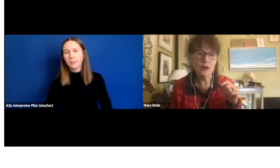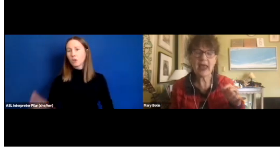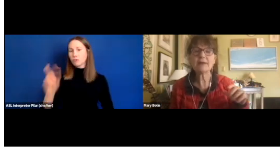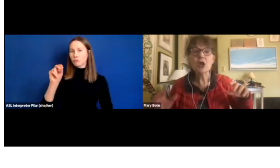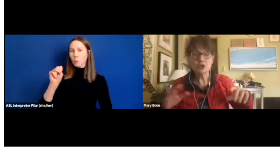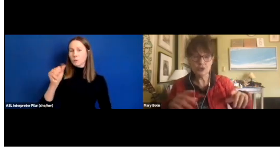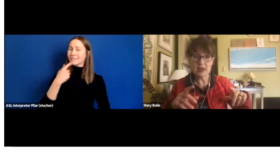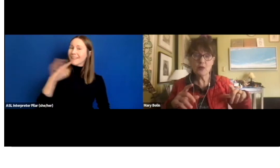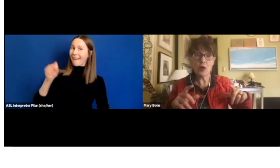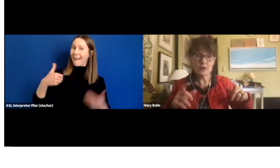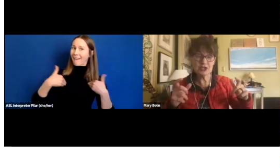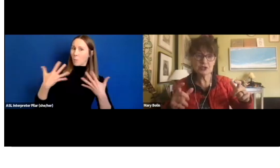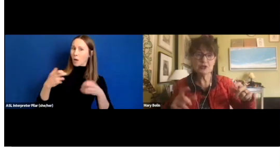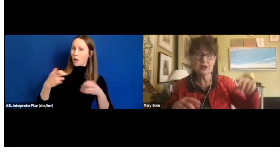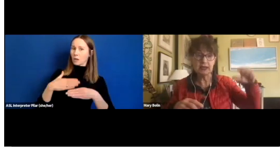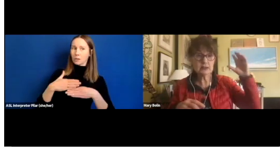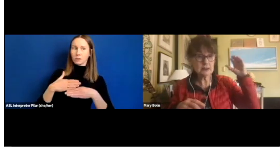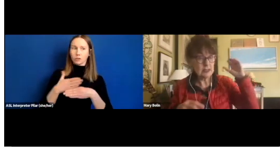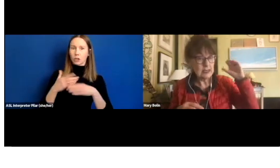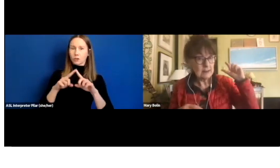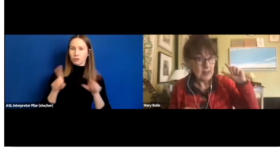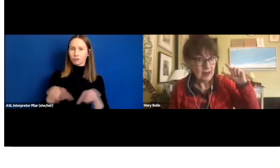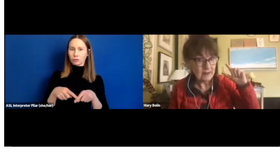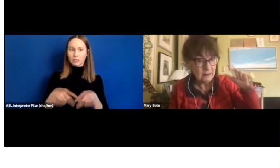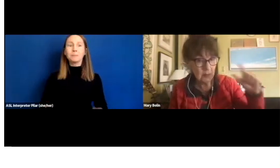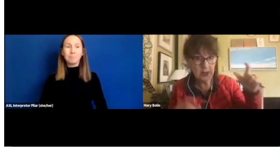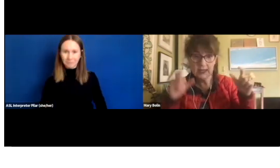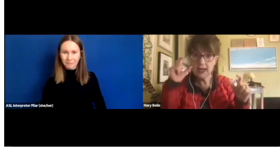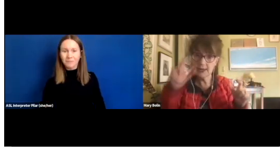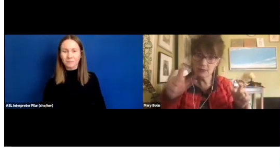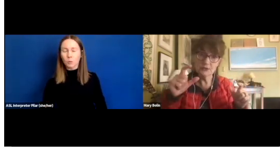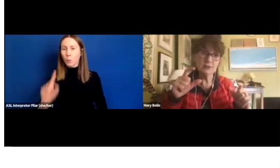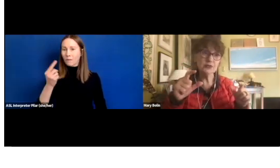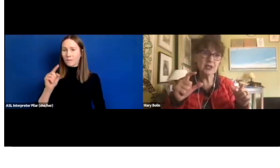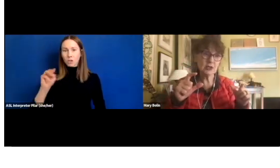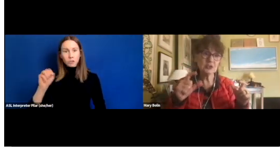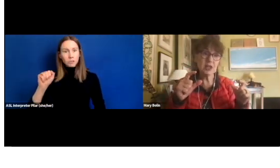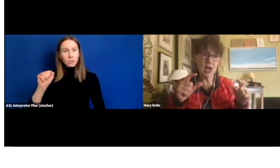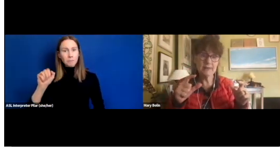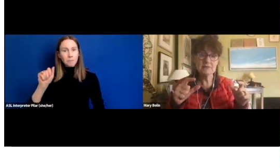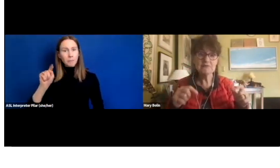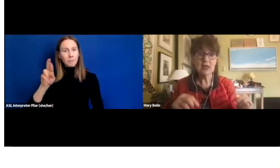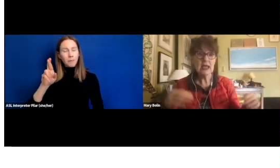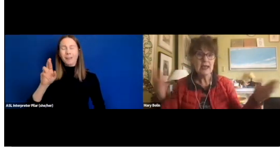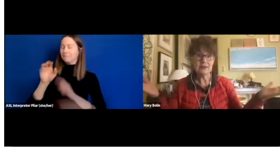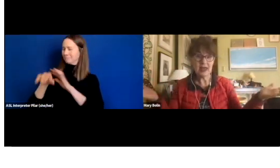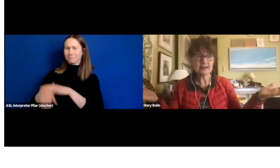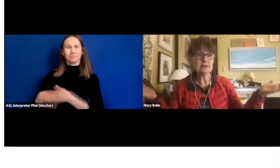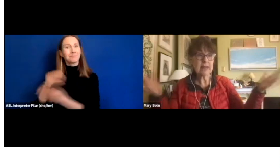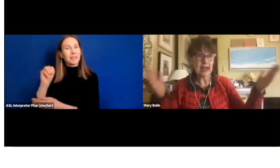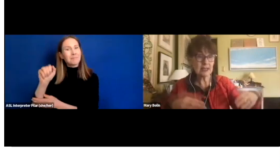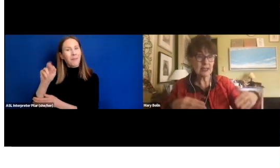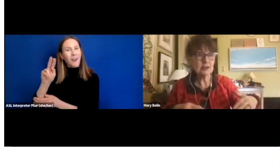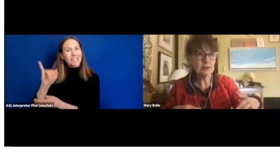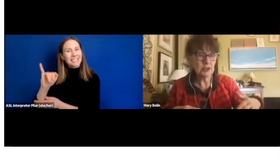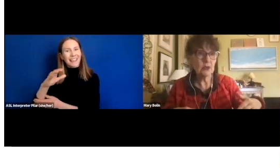Okay. So, maybe what we should do is have Marti and Rosa present your slide, then, Danica,